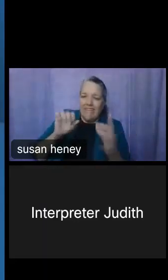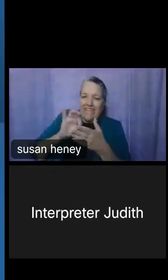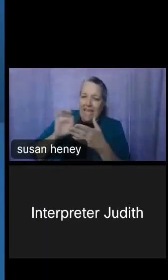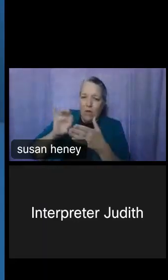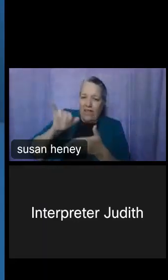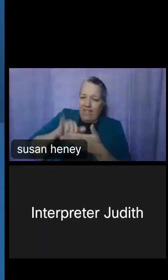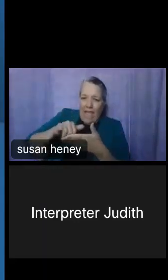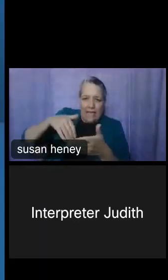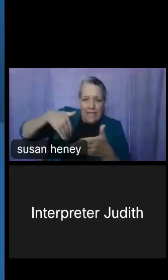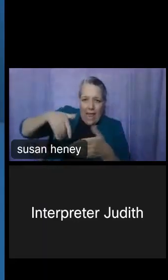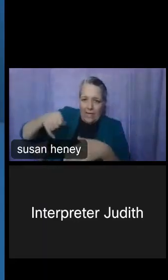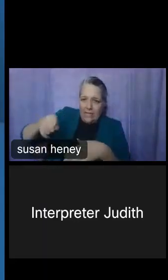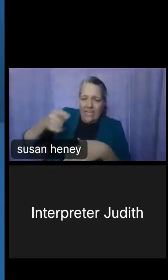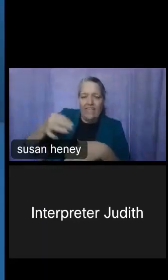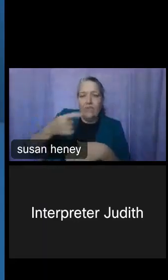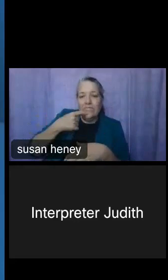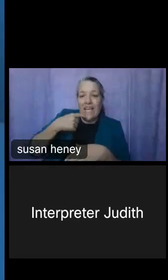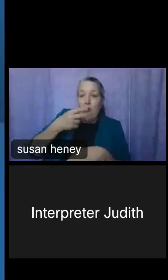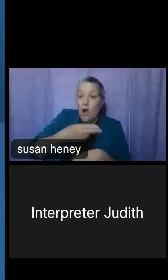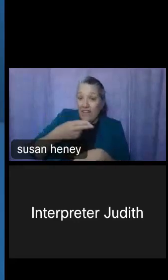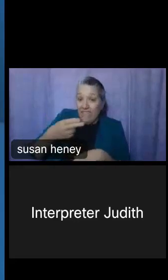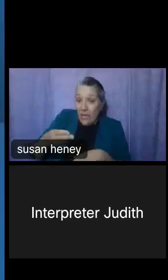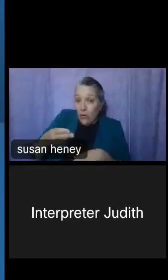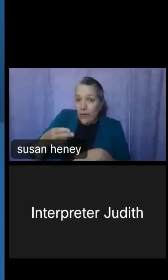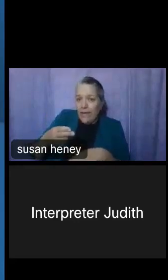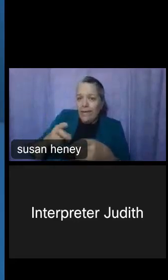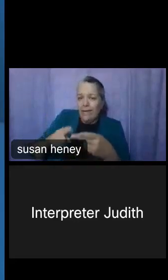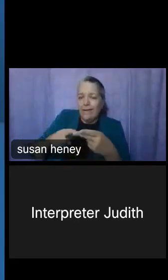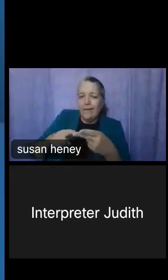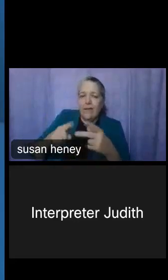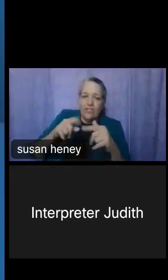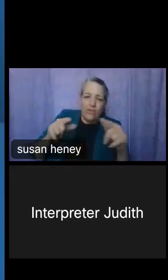if you say hard of hearing and, you know, seeing some -- this is Ana, by the way. I